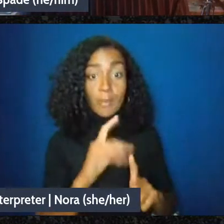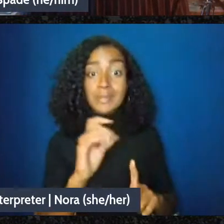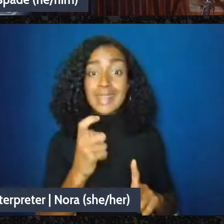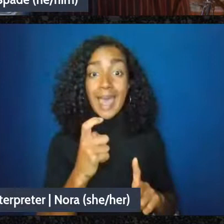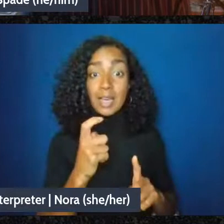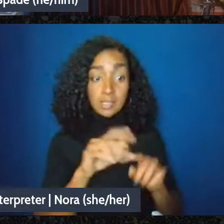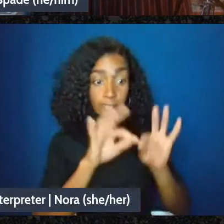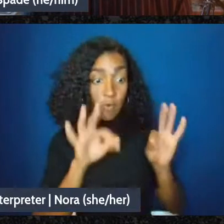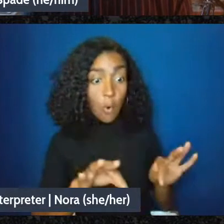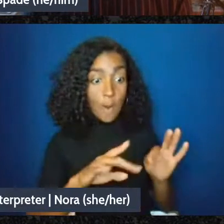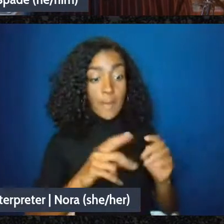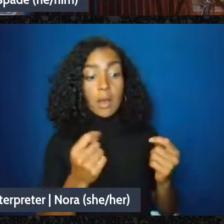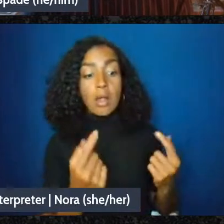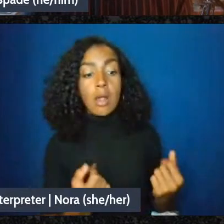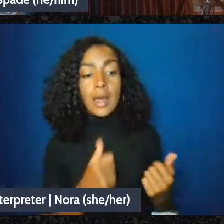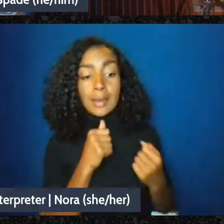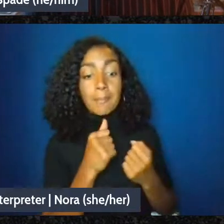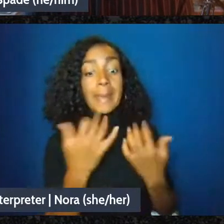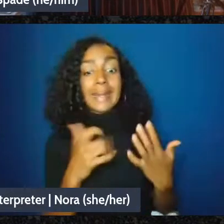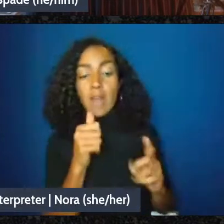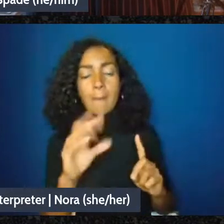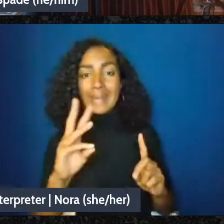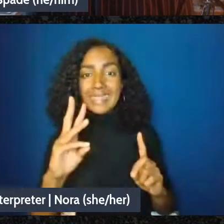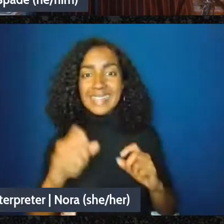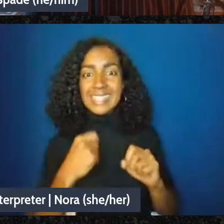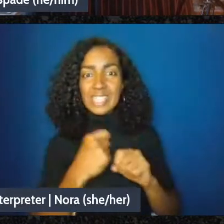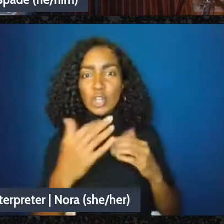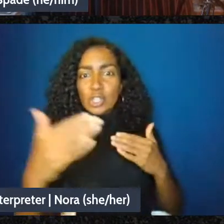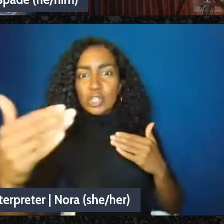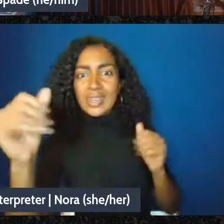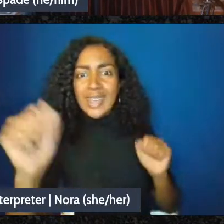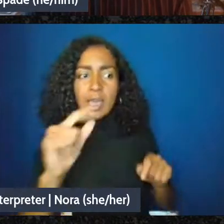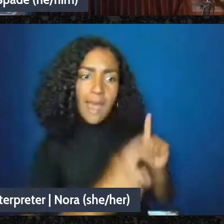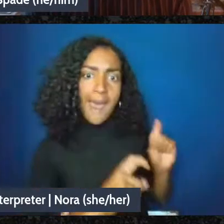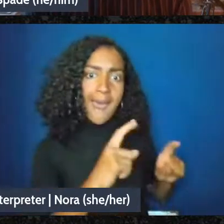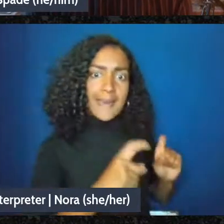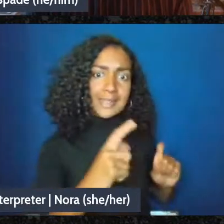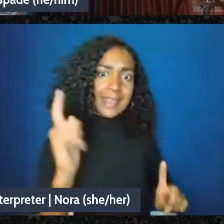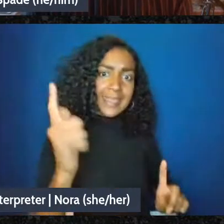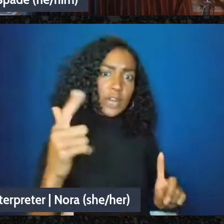proper-proper explanation as to why you reduce that income you you'd be in a better position